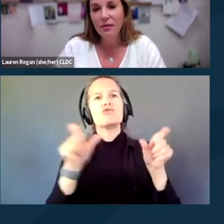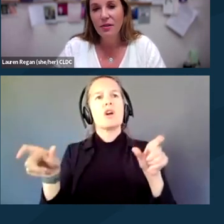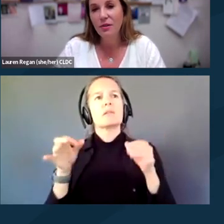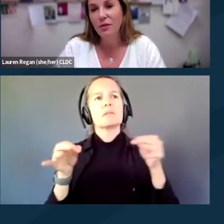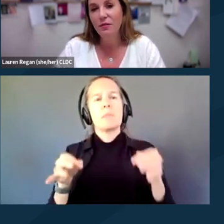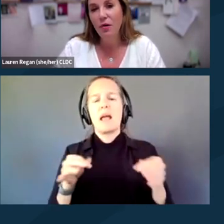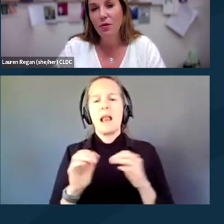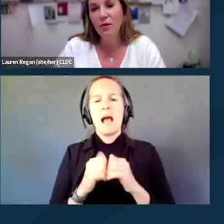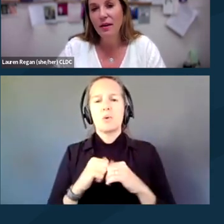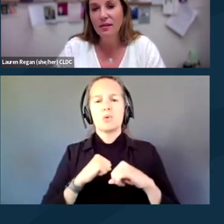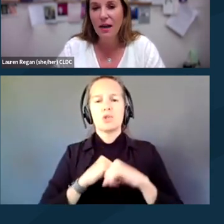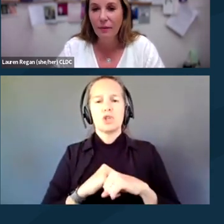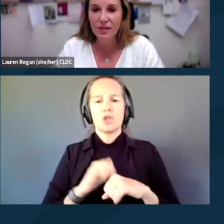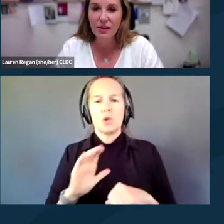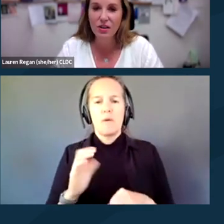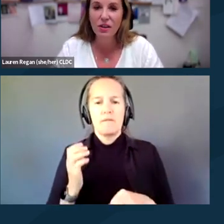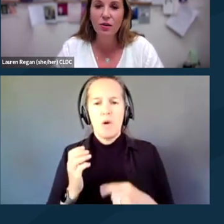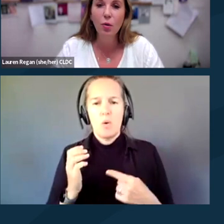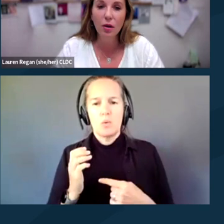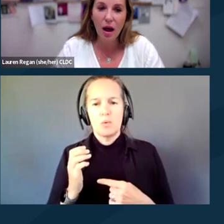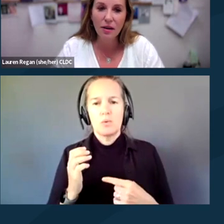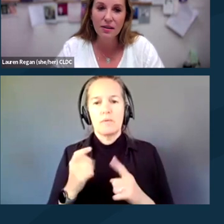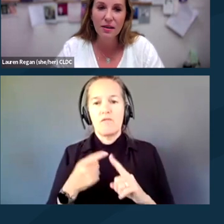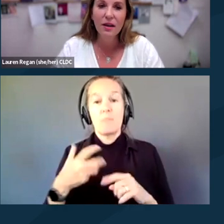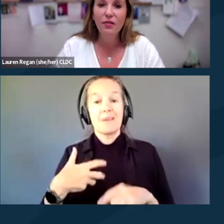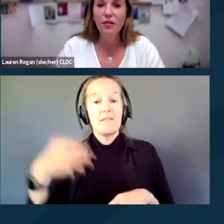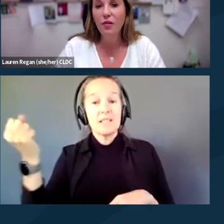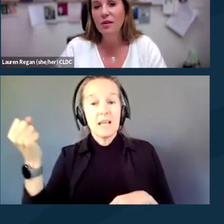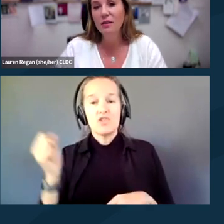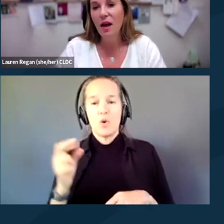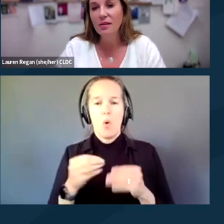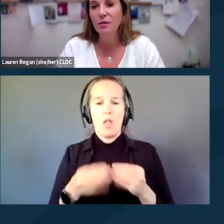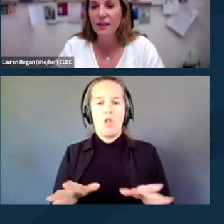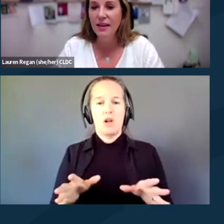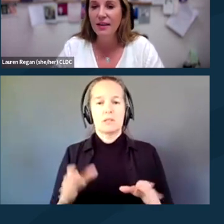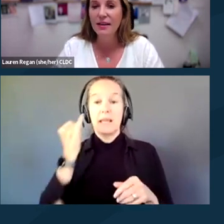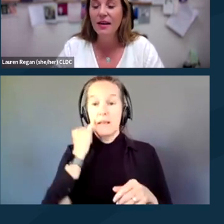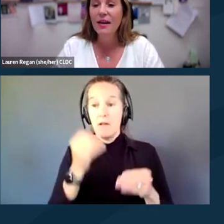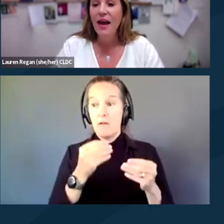to secure your phone against confiscation or loss if your phone is lost or taken.